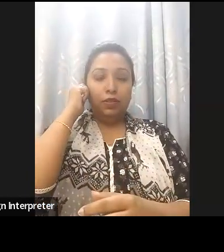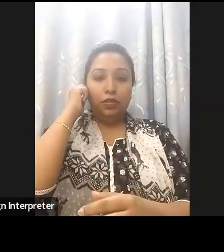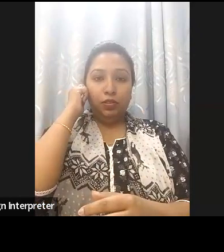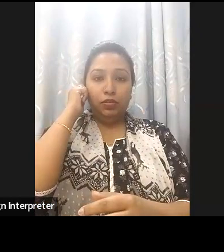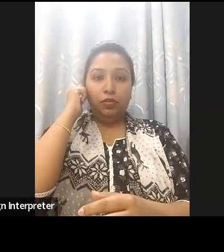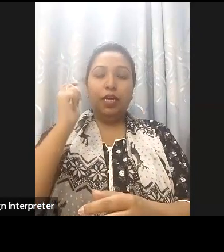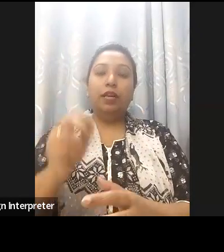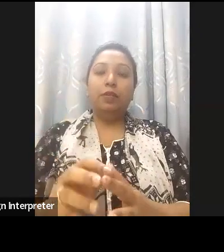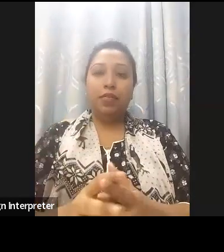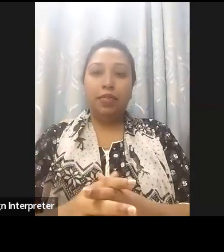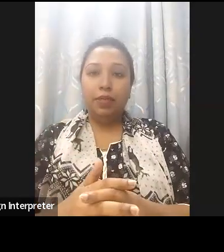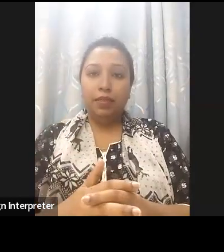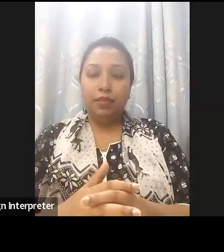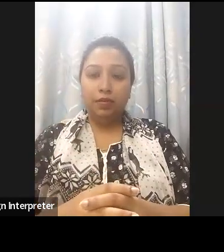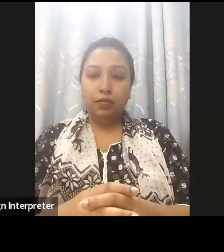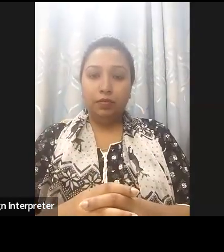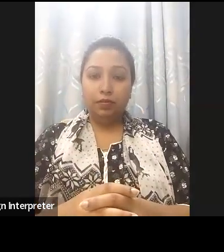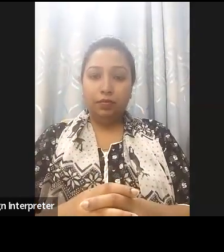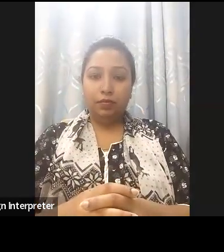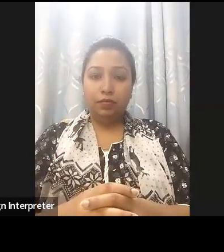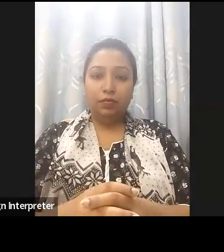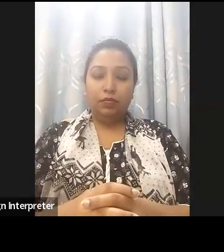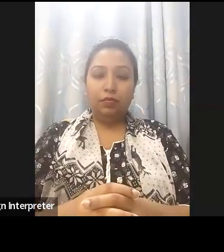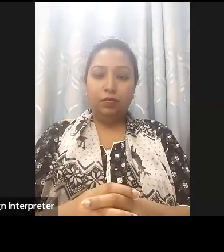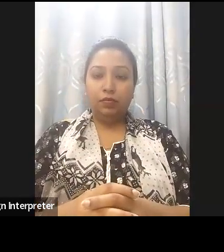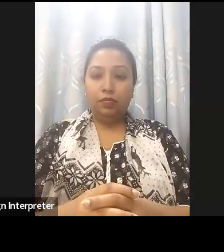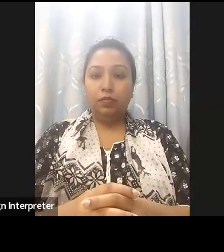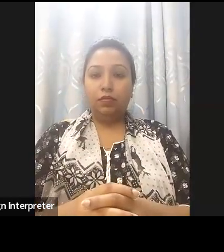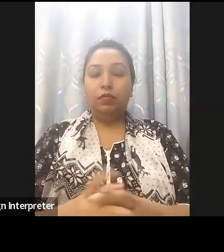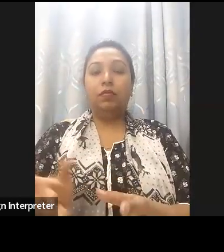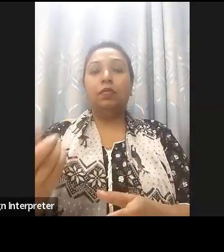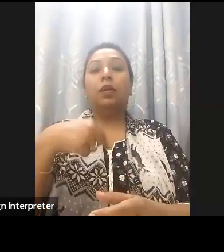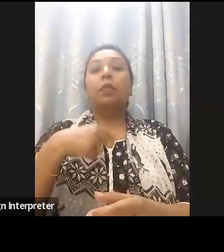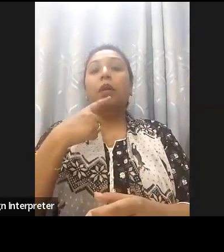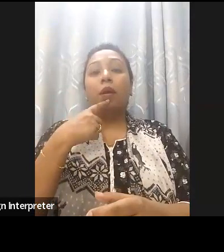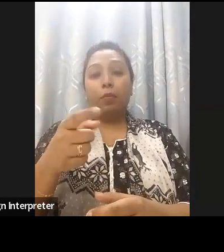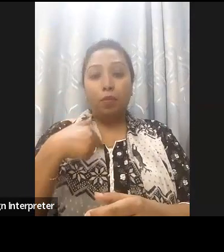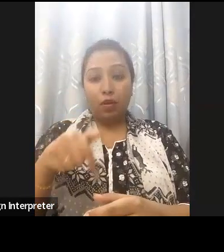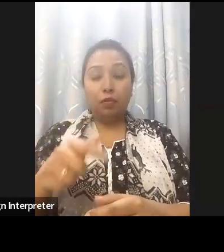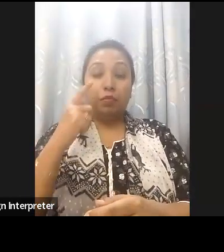you the Smart Cities Initiative as you said and and I love the idea that you are auditing